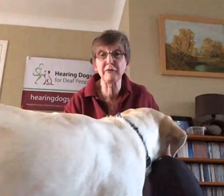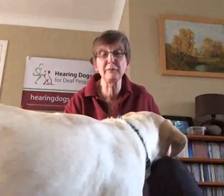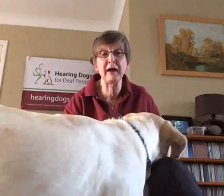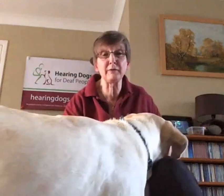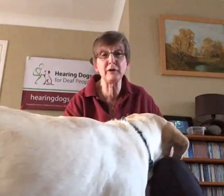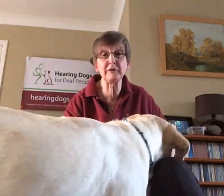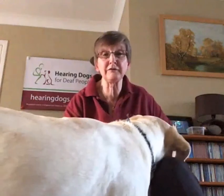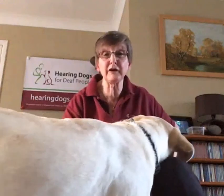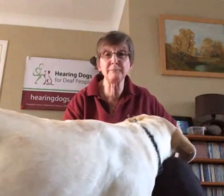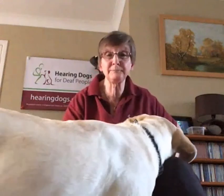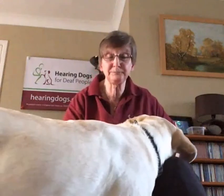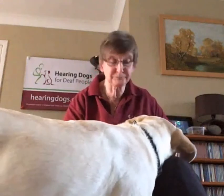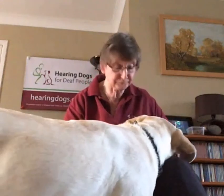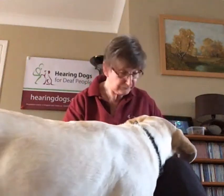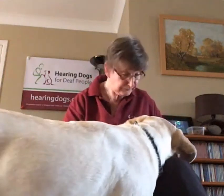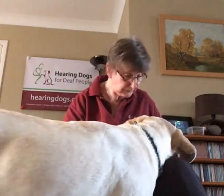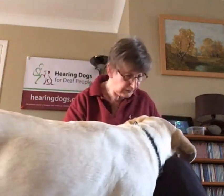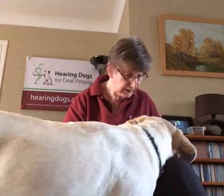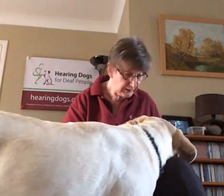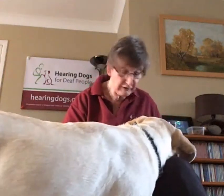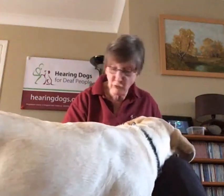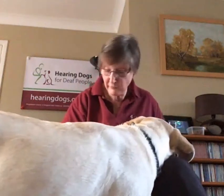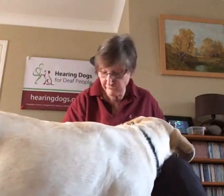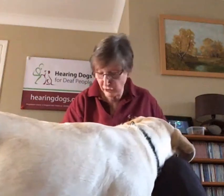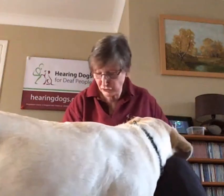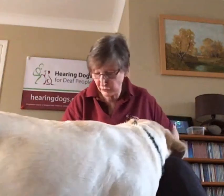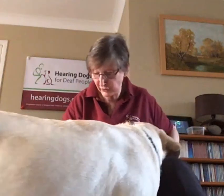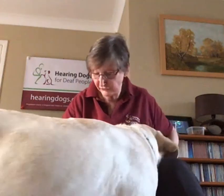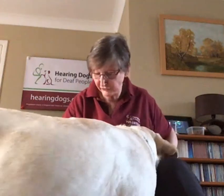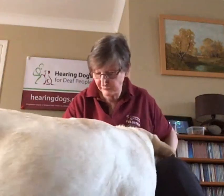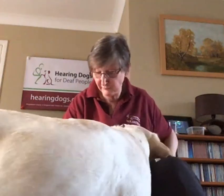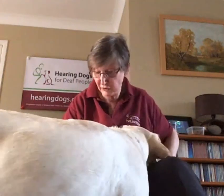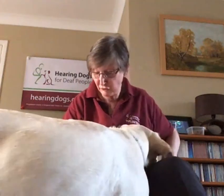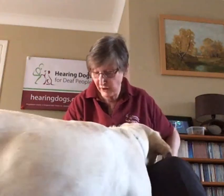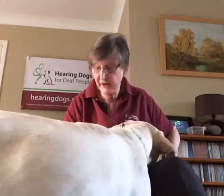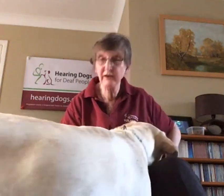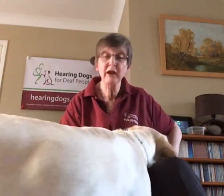apart from that we've.. they've all been virtual classes but they've been great.